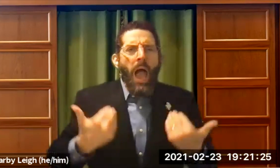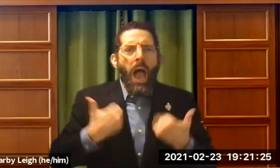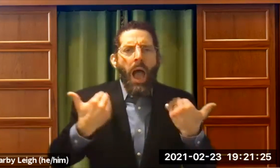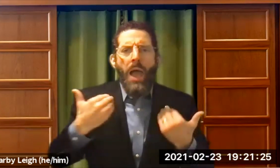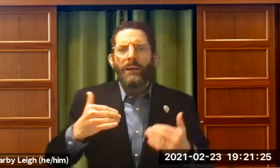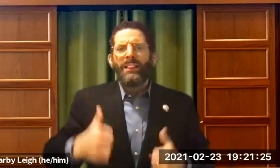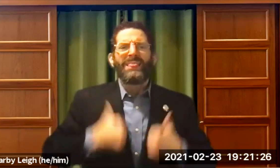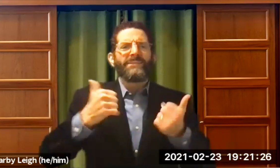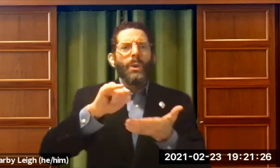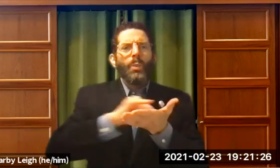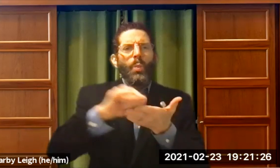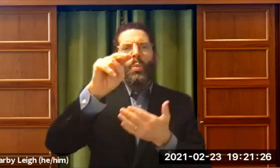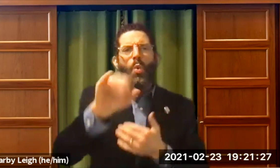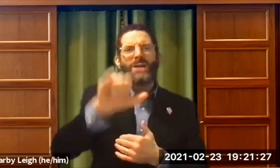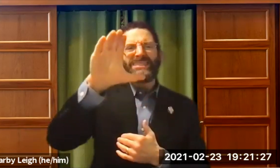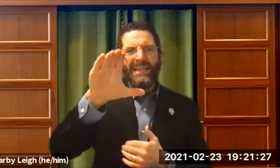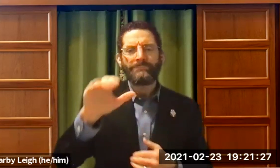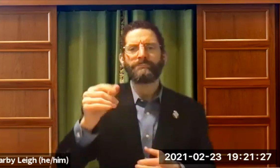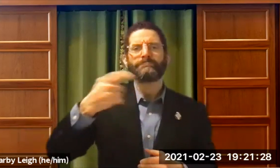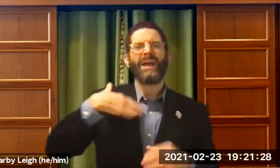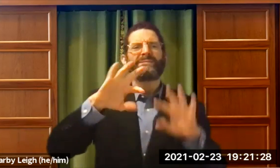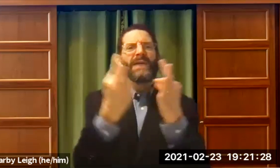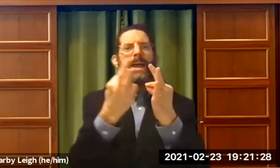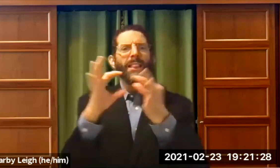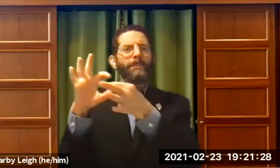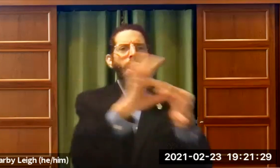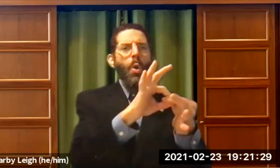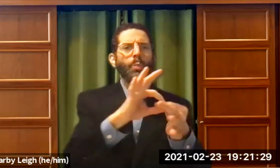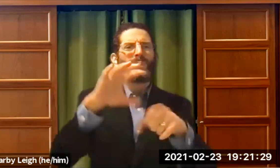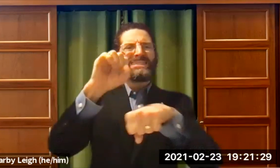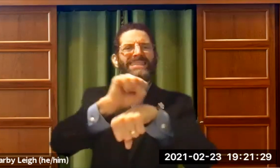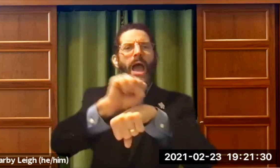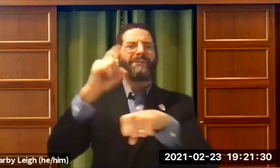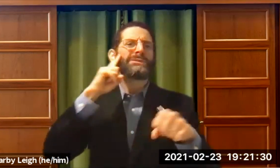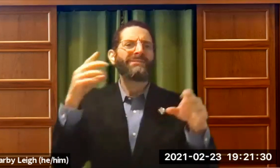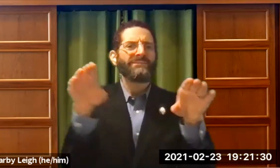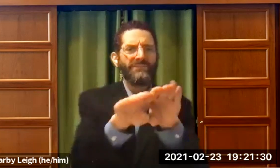And when I was a kid, when I was young, I lived in New York City. My family was